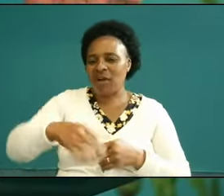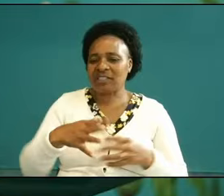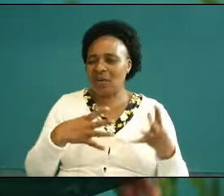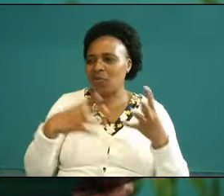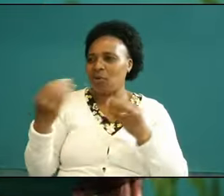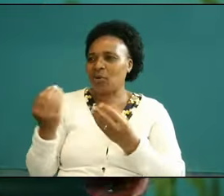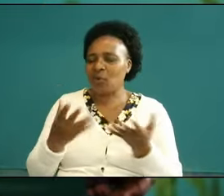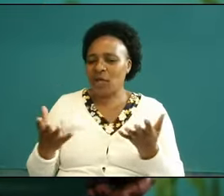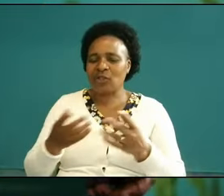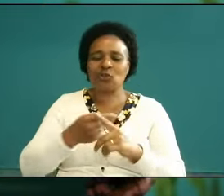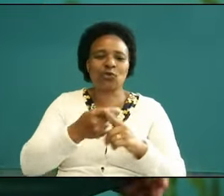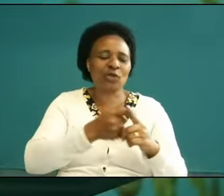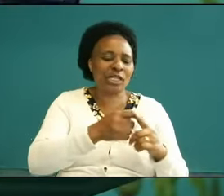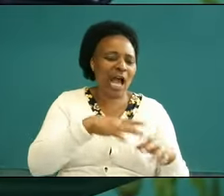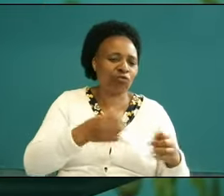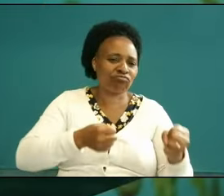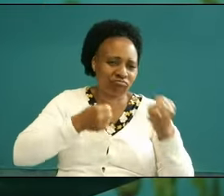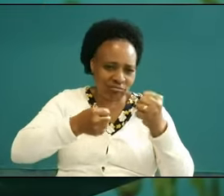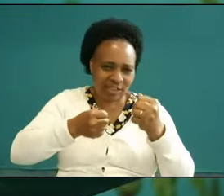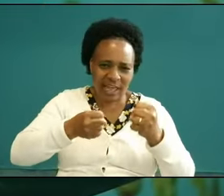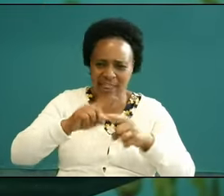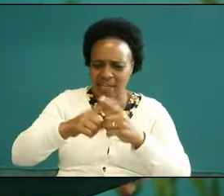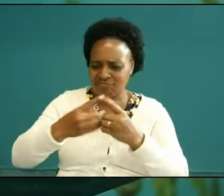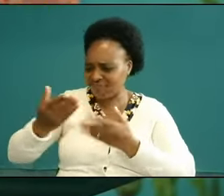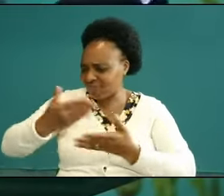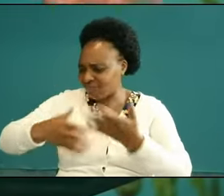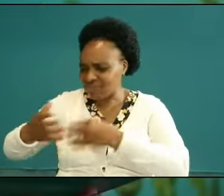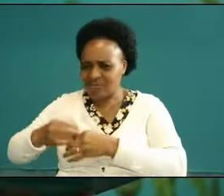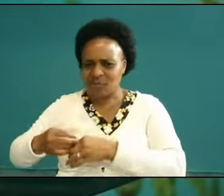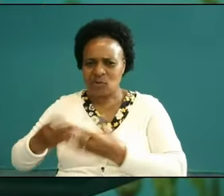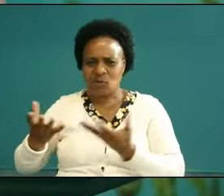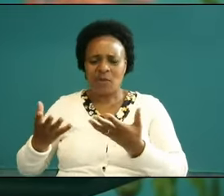been trading how to fight we have done karate we have done Tao we have done all those things